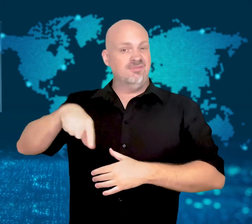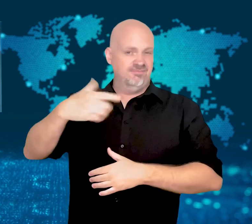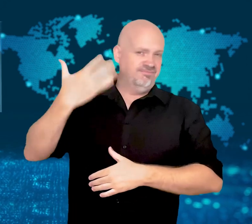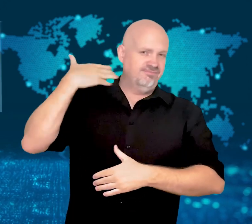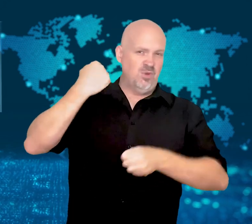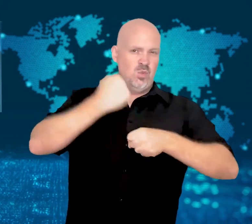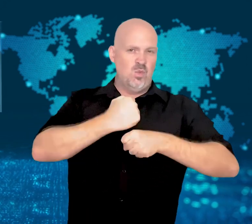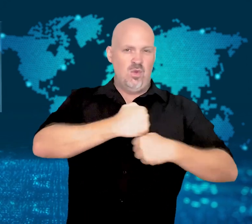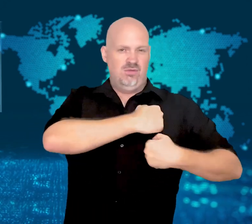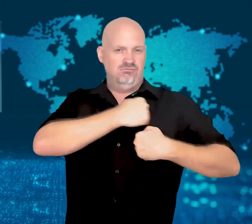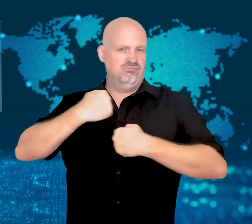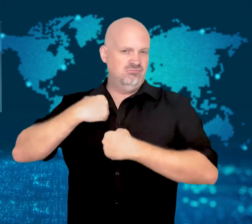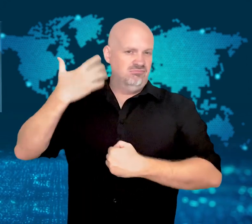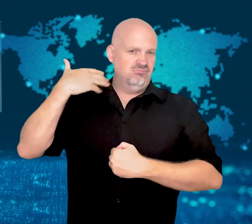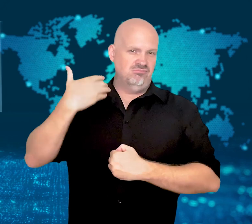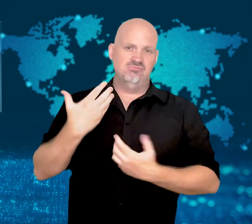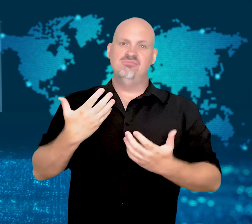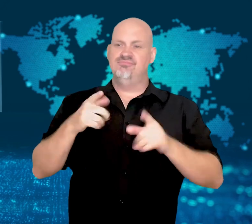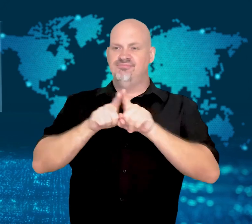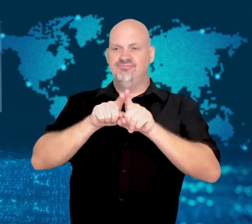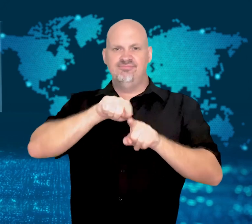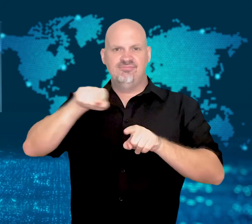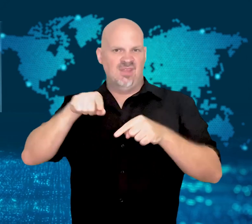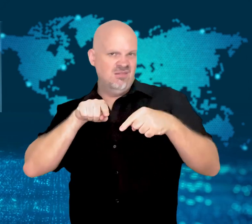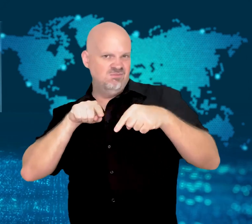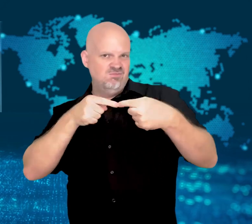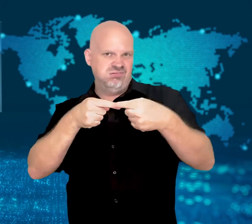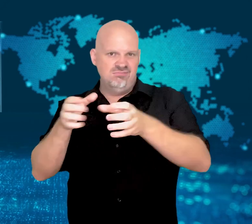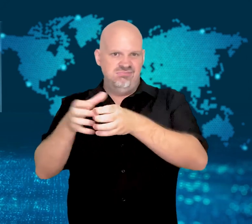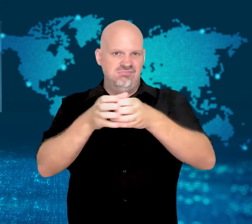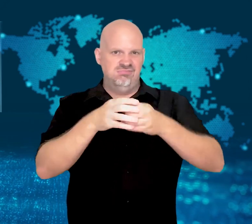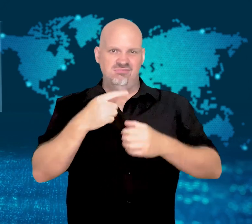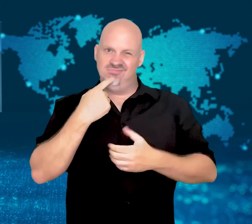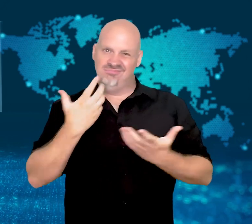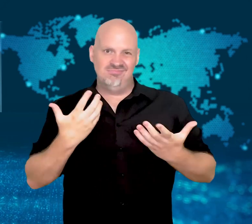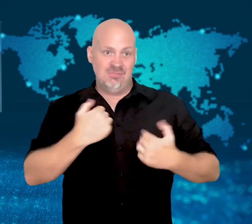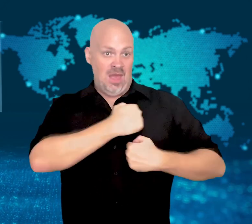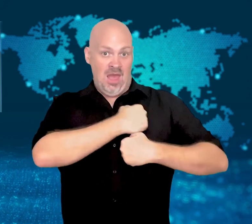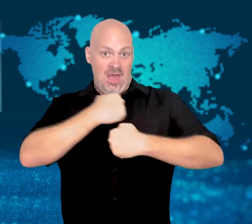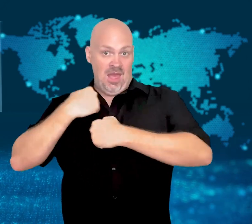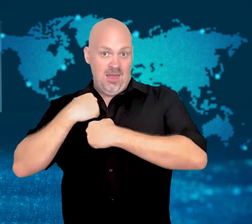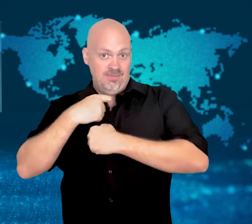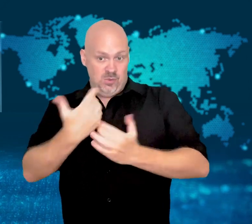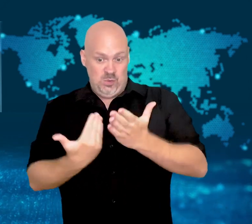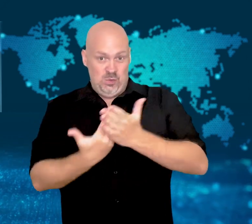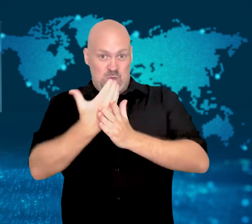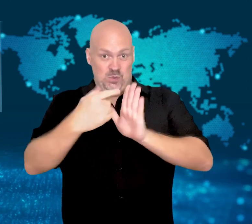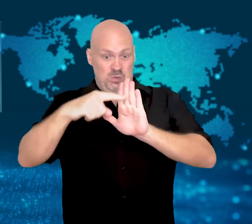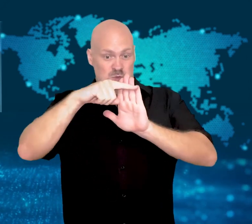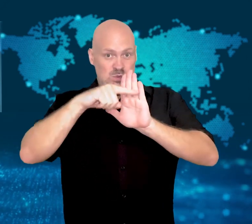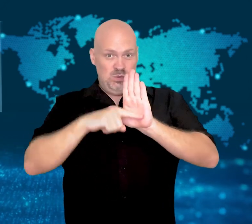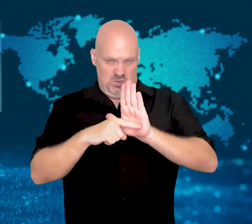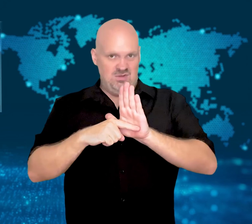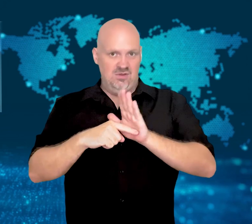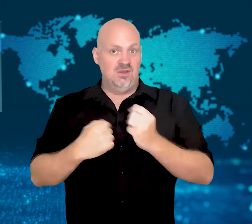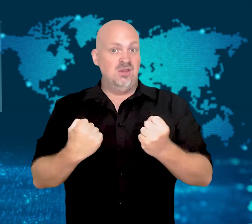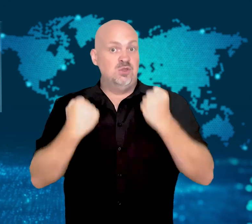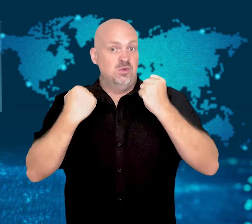Service veterans and opposition parties say that the new plan will weaken the army